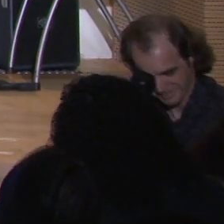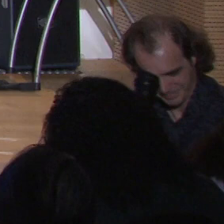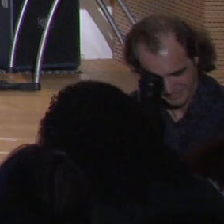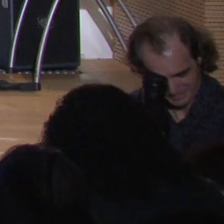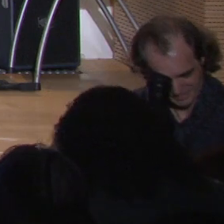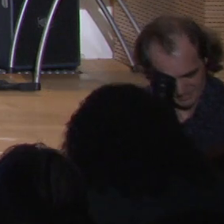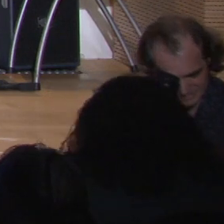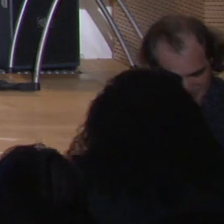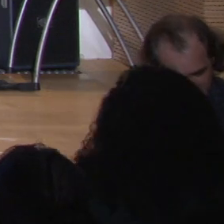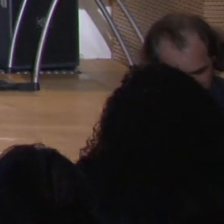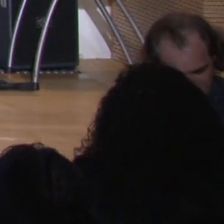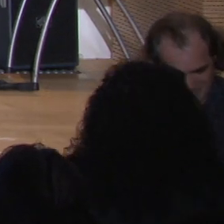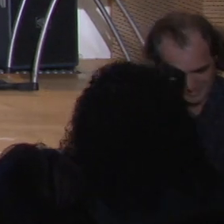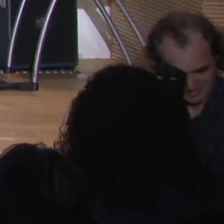And they're both here today.